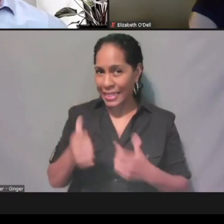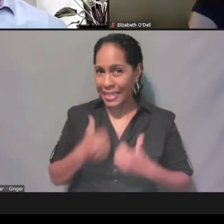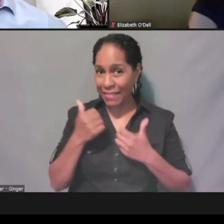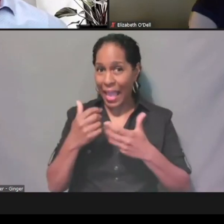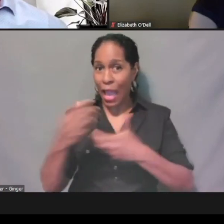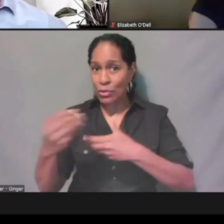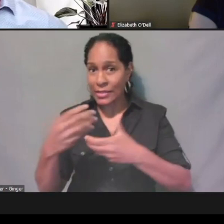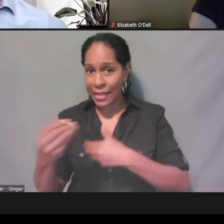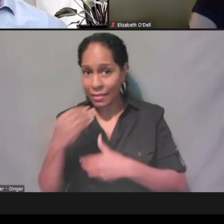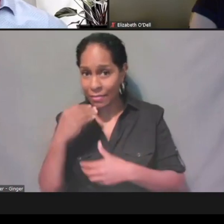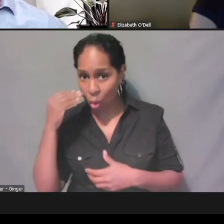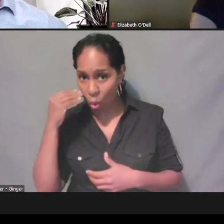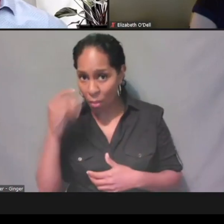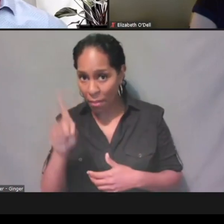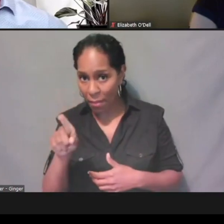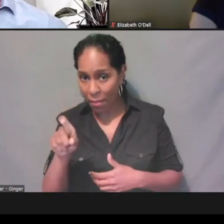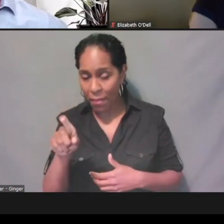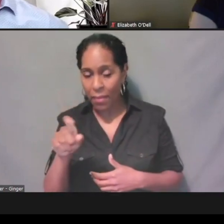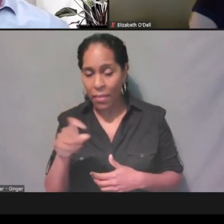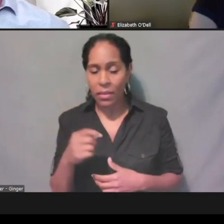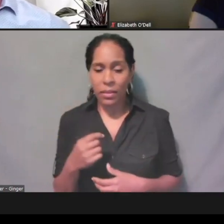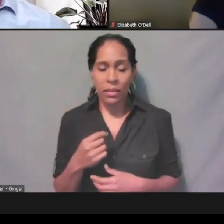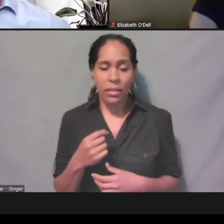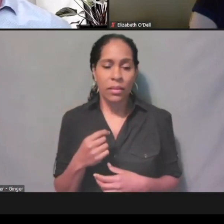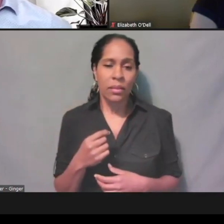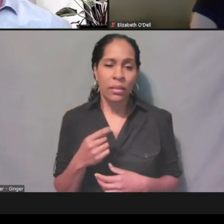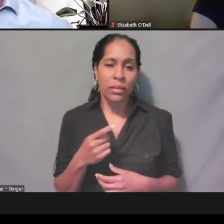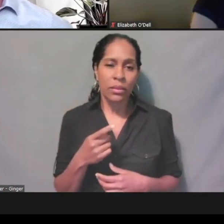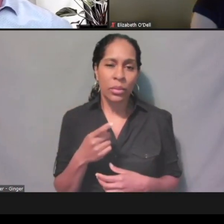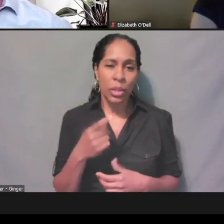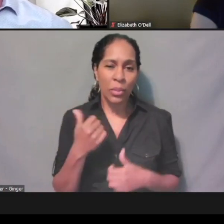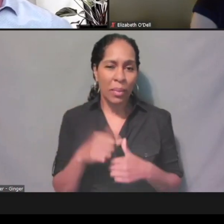that would be considered a temporary absence.